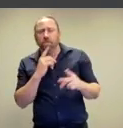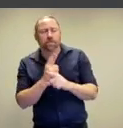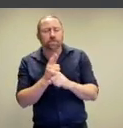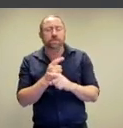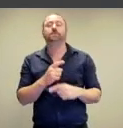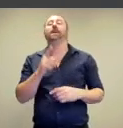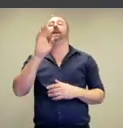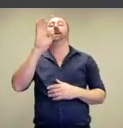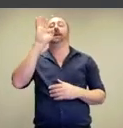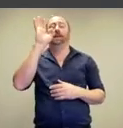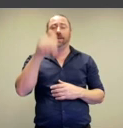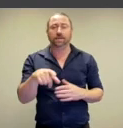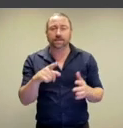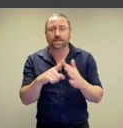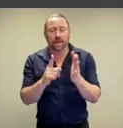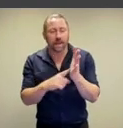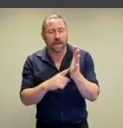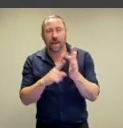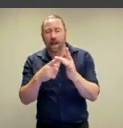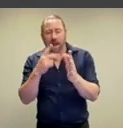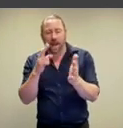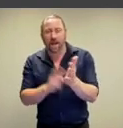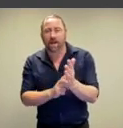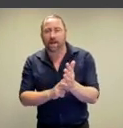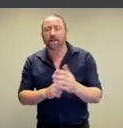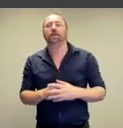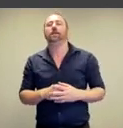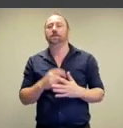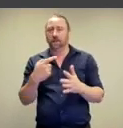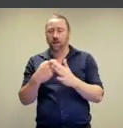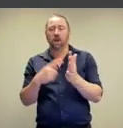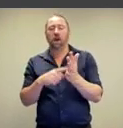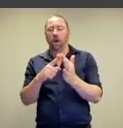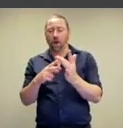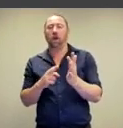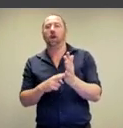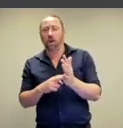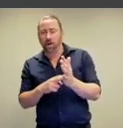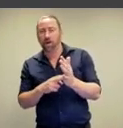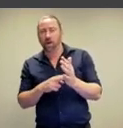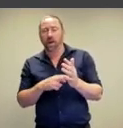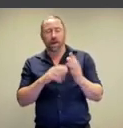What else do we have?